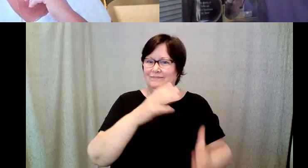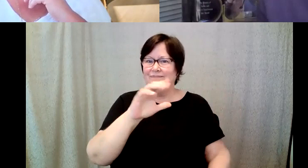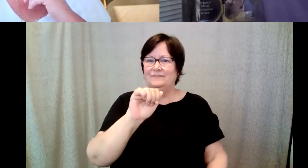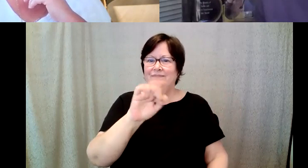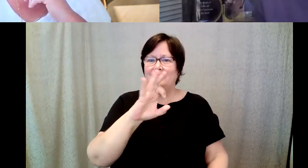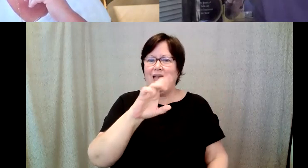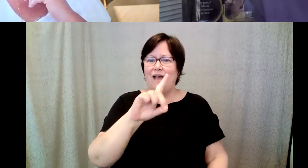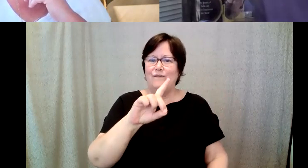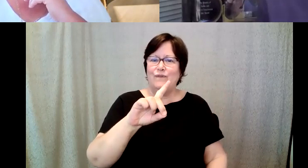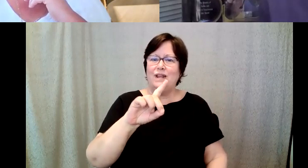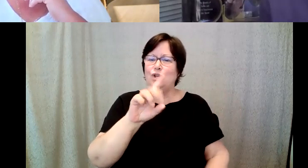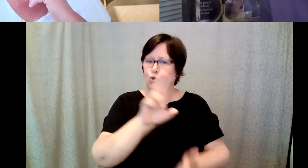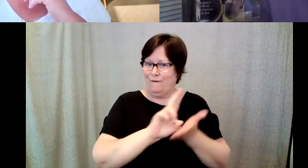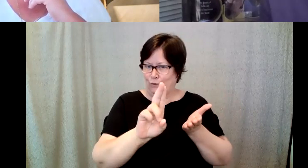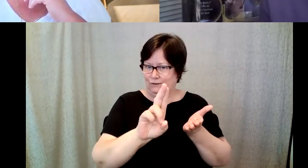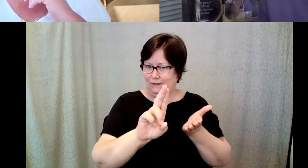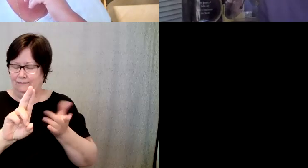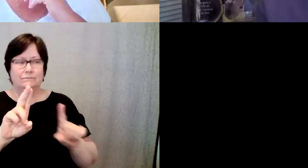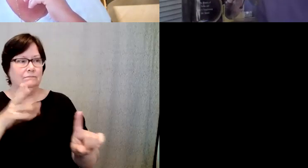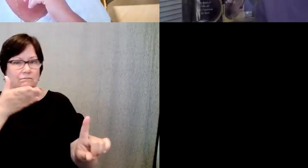I was at Alfred doing rather poorly.